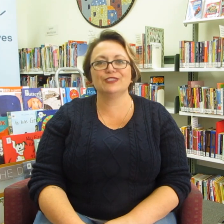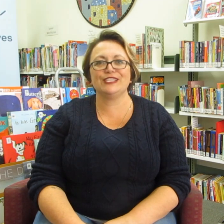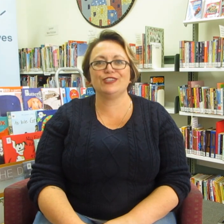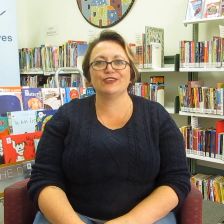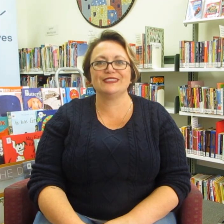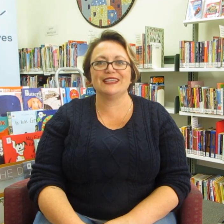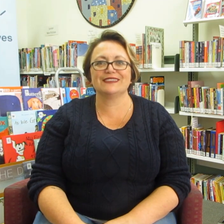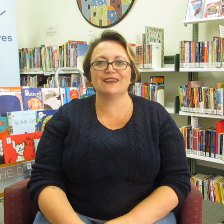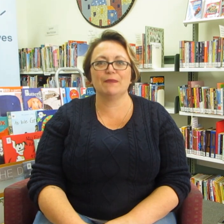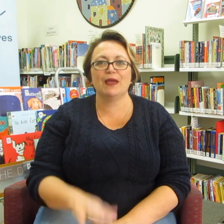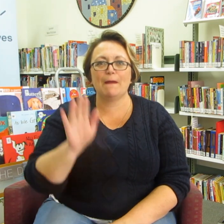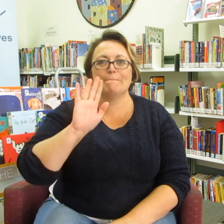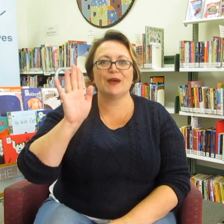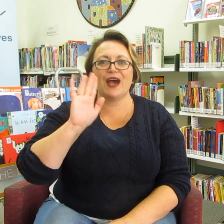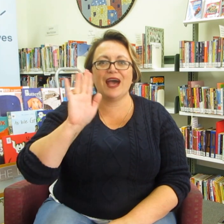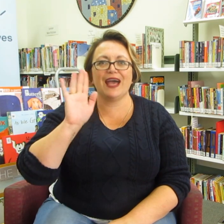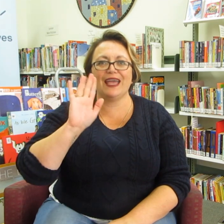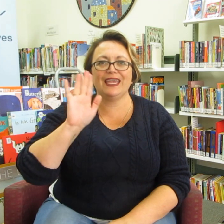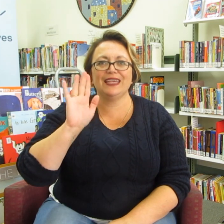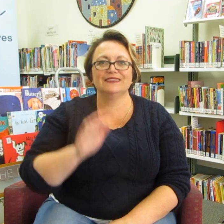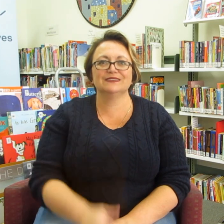and I will teach you those next time. BYE!